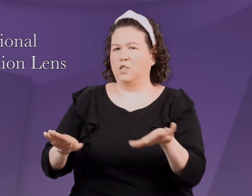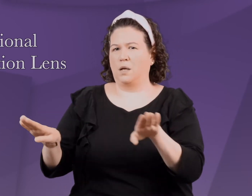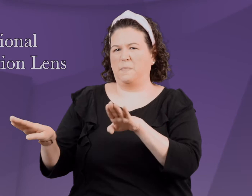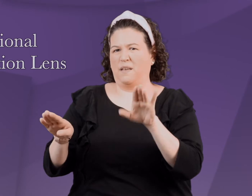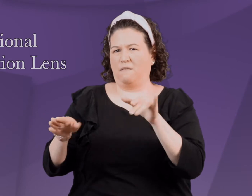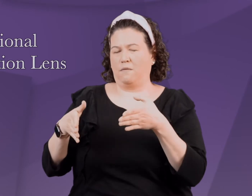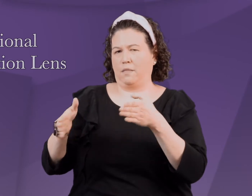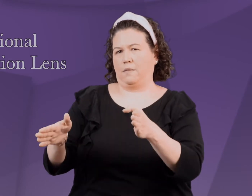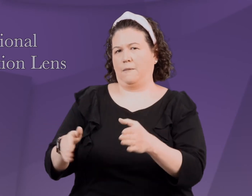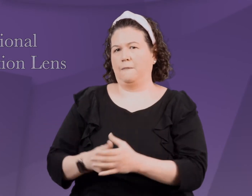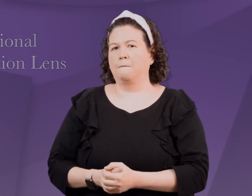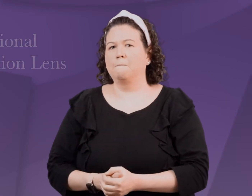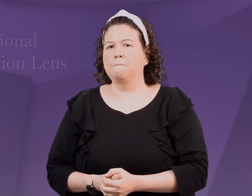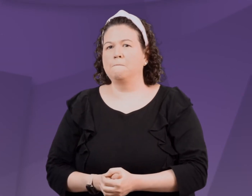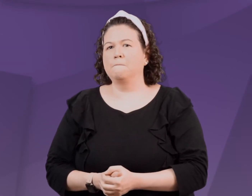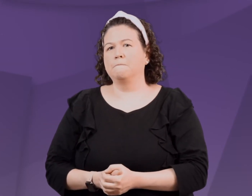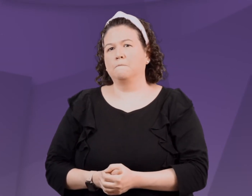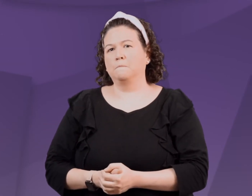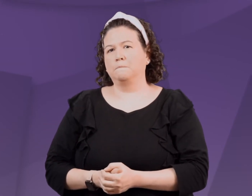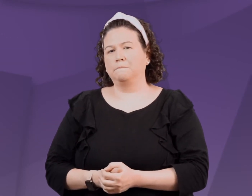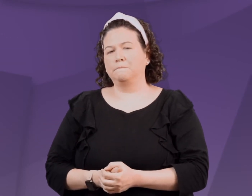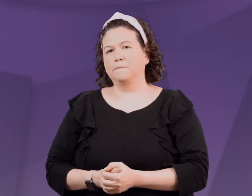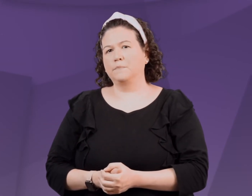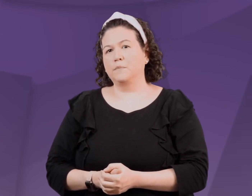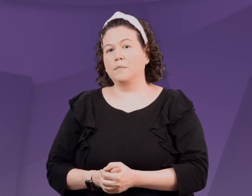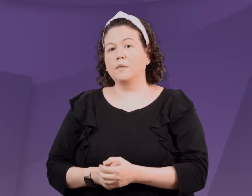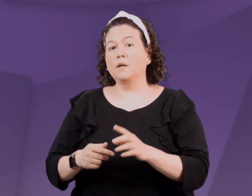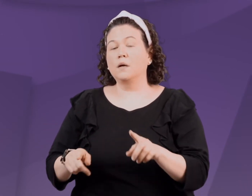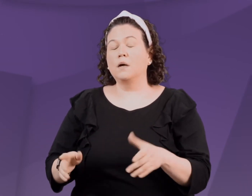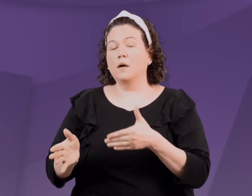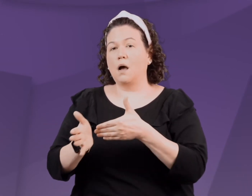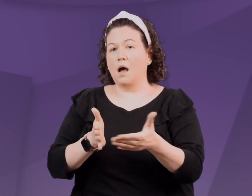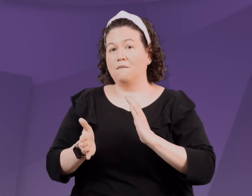Their initial interpretation of why the child is behaving the way they do.